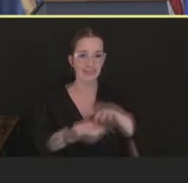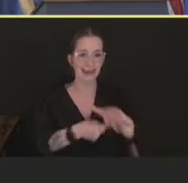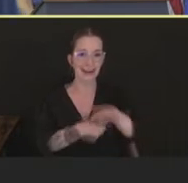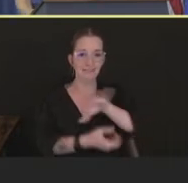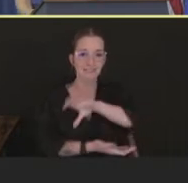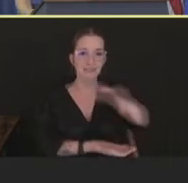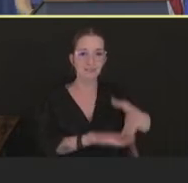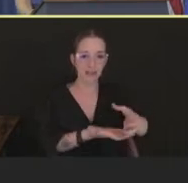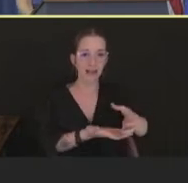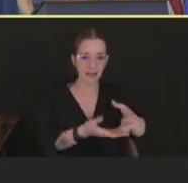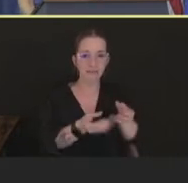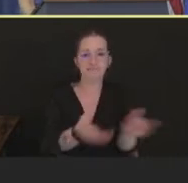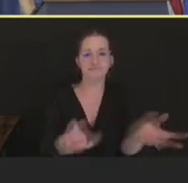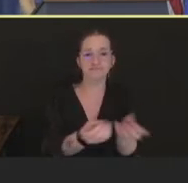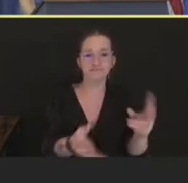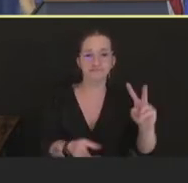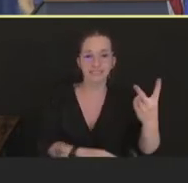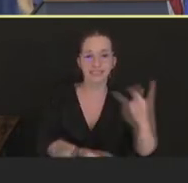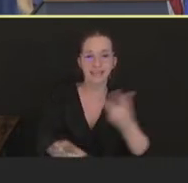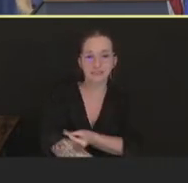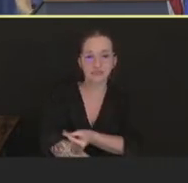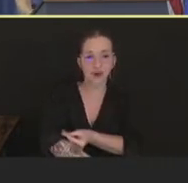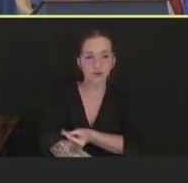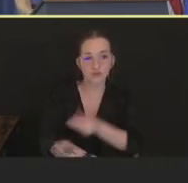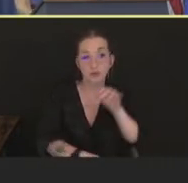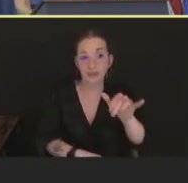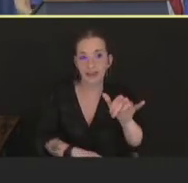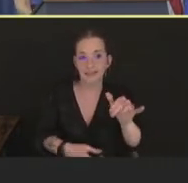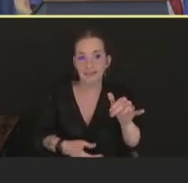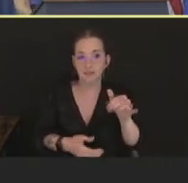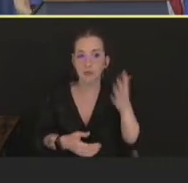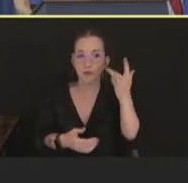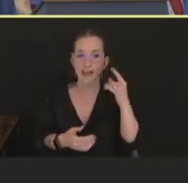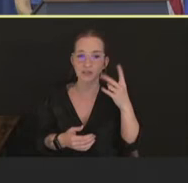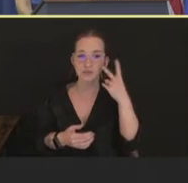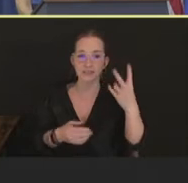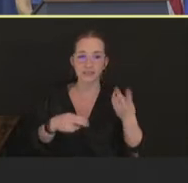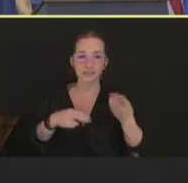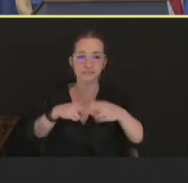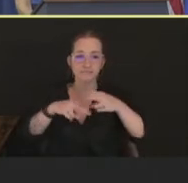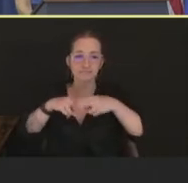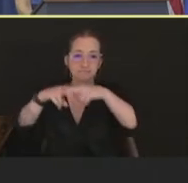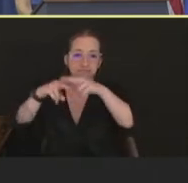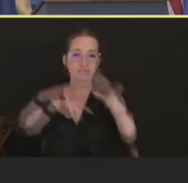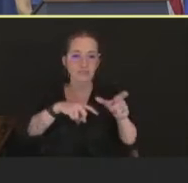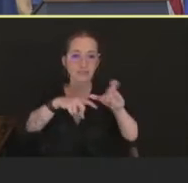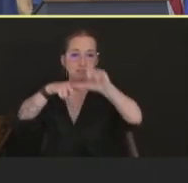was able to support that. And that's what we're seeing, again, in this graph. Next slide.